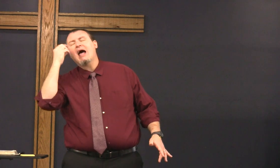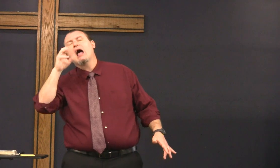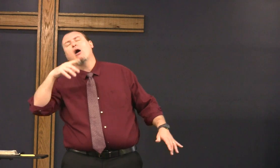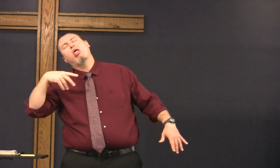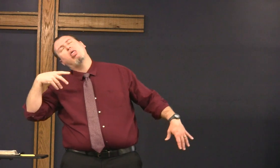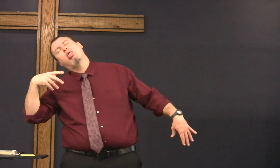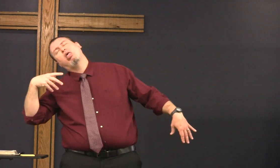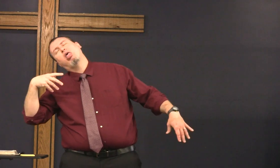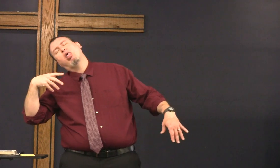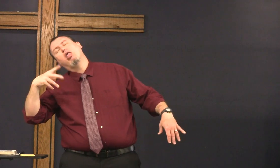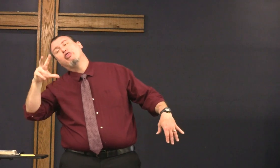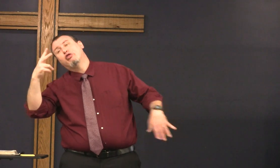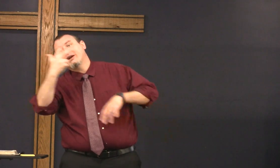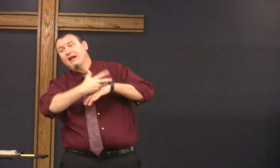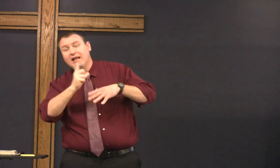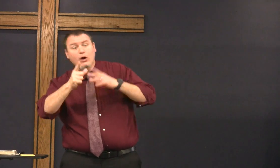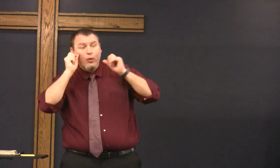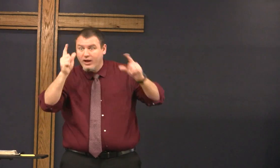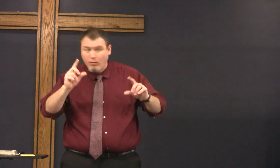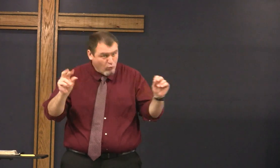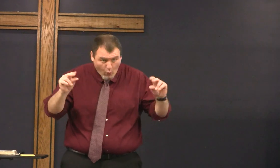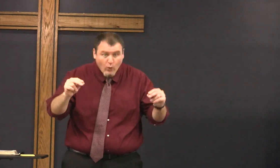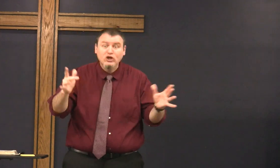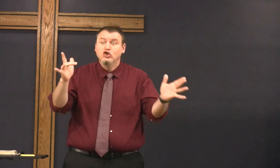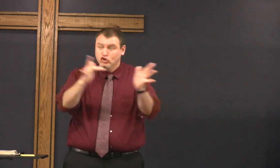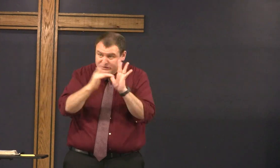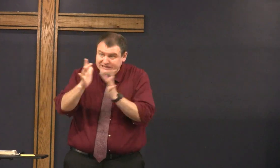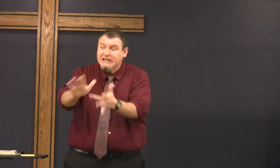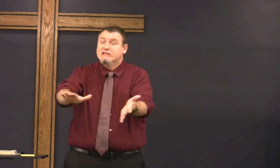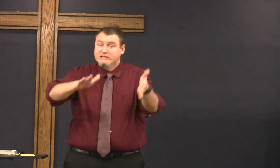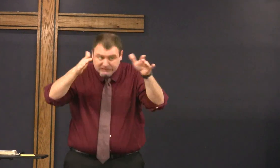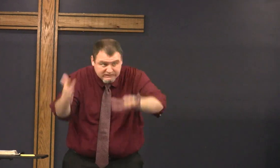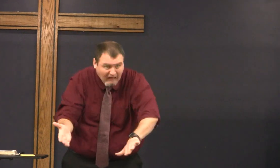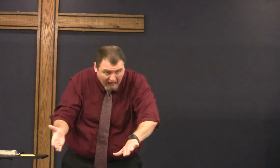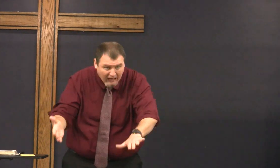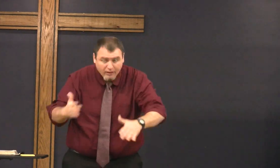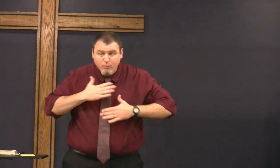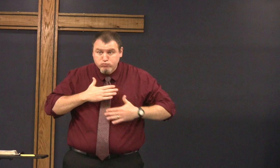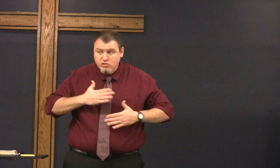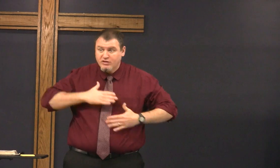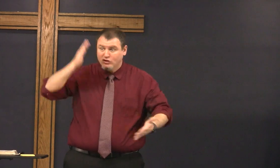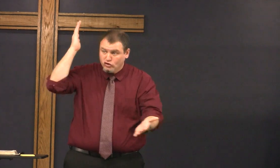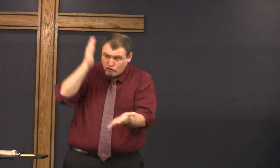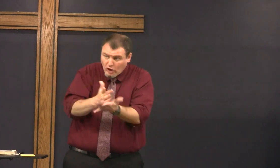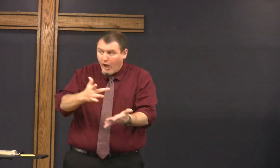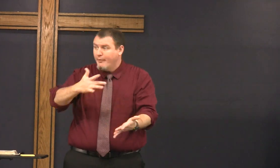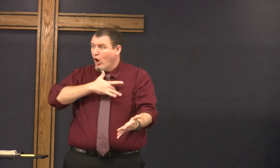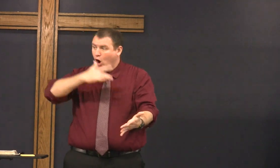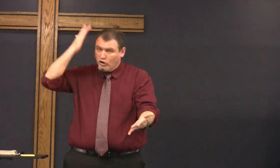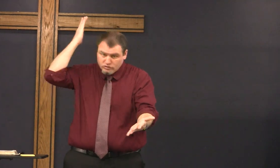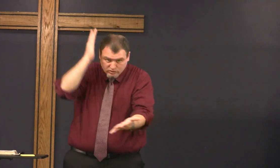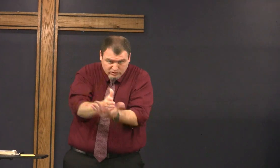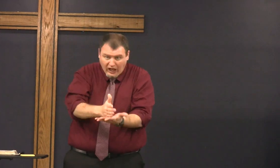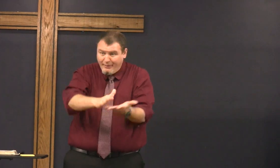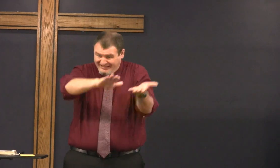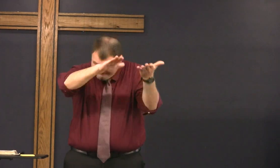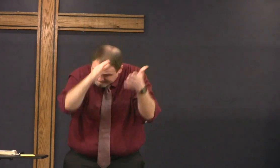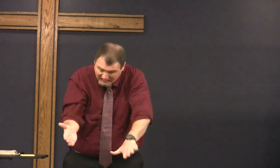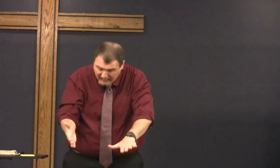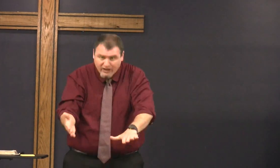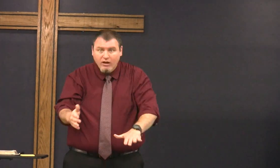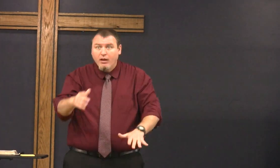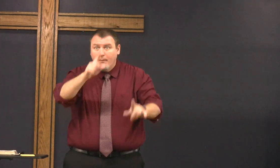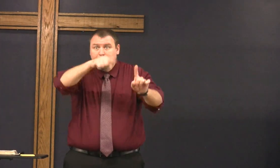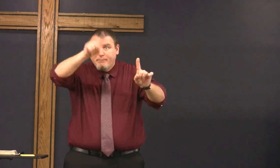coma he didn't just black out for three days and then wake up Jesus died his body died he